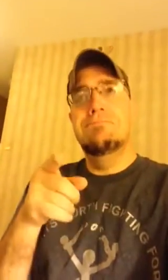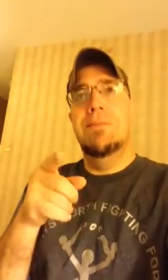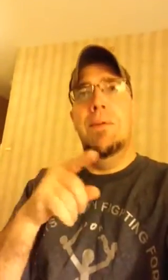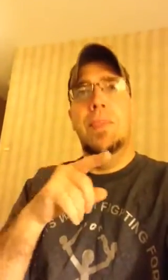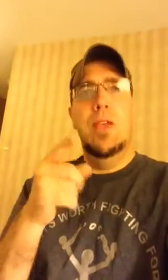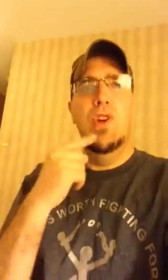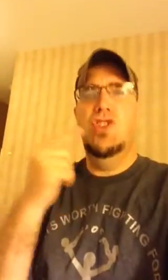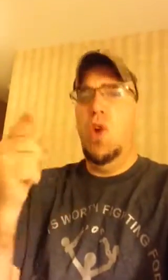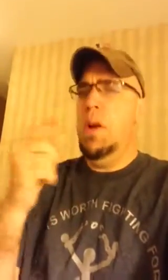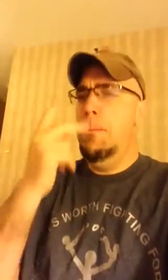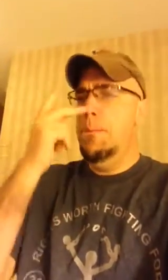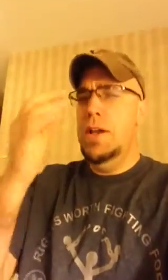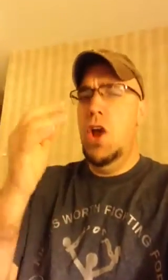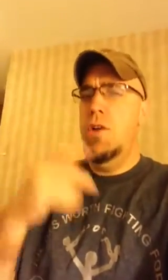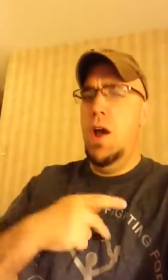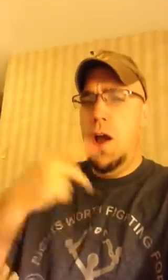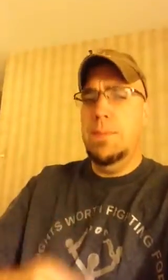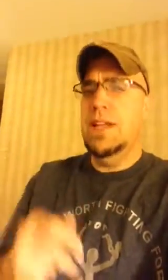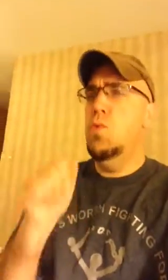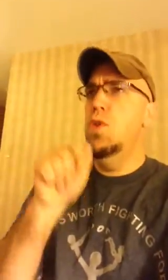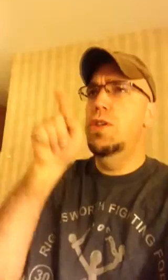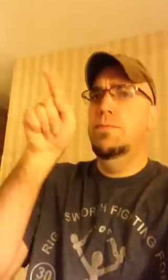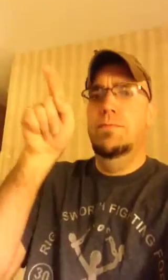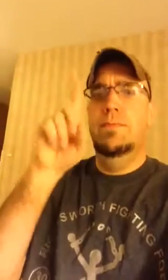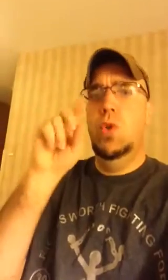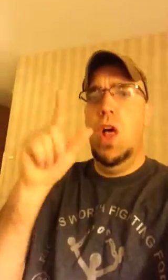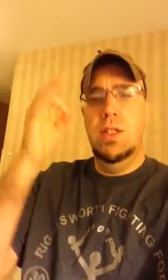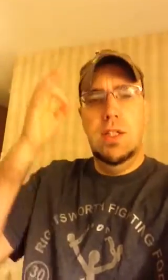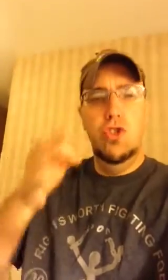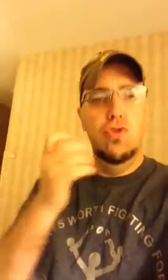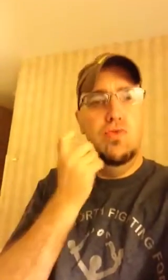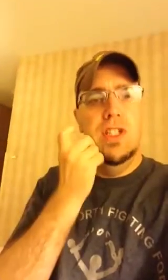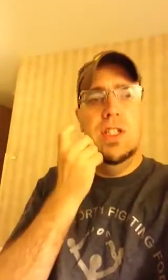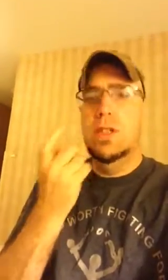That was cool to see. Because people are pissed off and upset with DOL's recent decision.